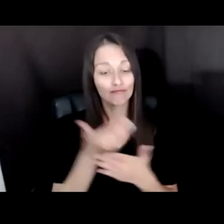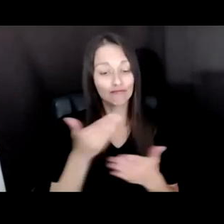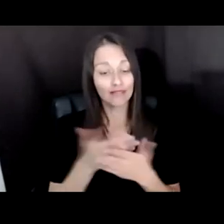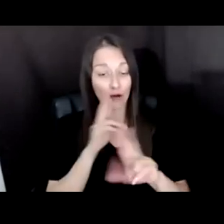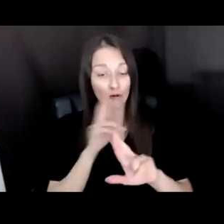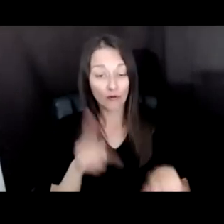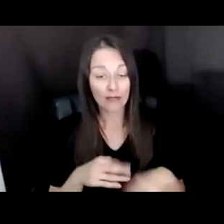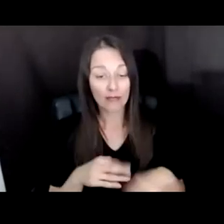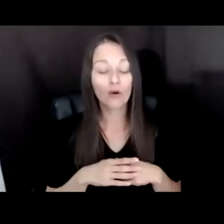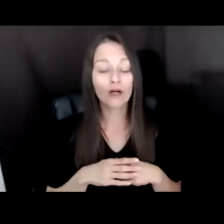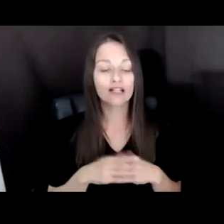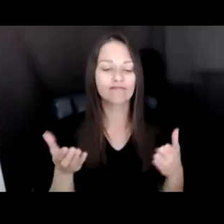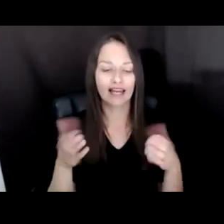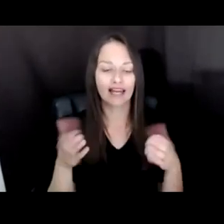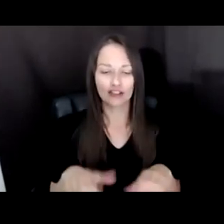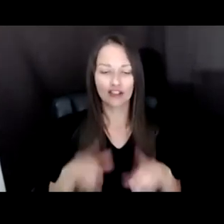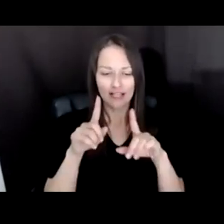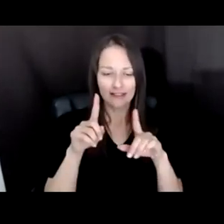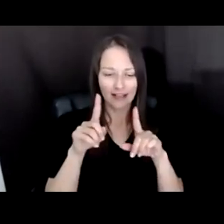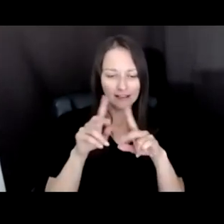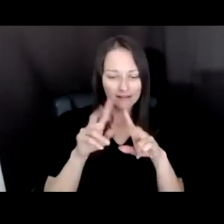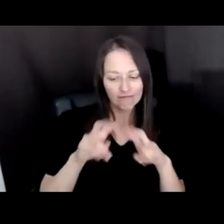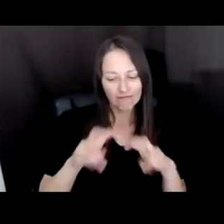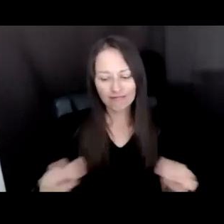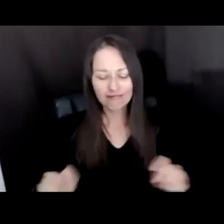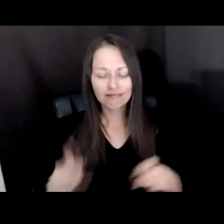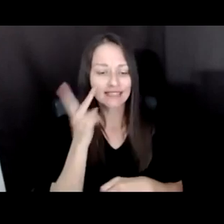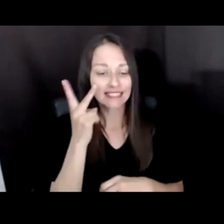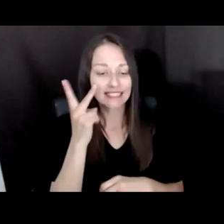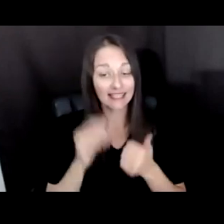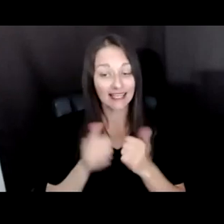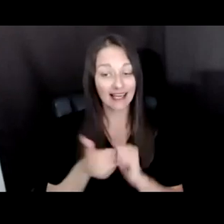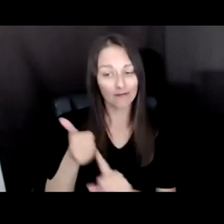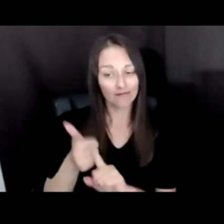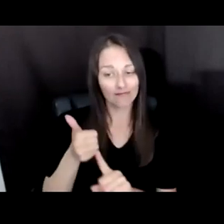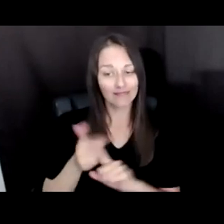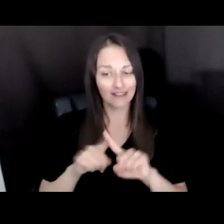BE SIMILAR TO AND DIFFERENT FROM OTHER TYPES OF ARTISTS IN TERMS OF BACKGROUND AND TRAINING.